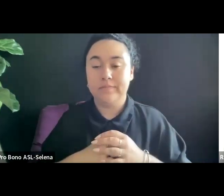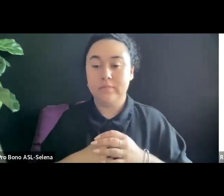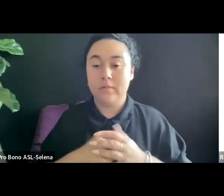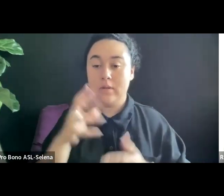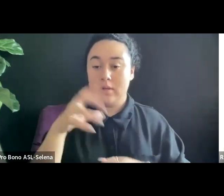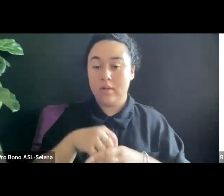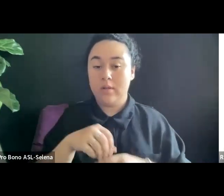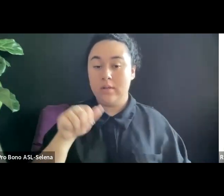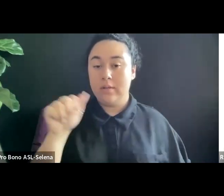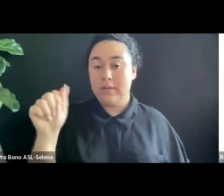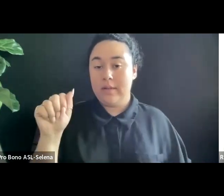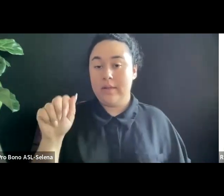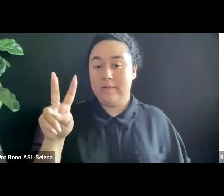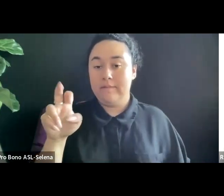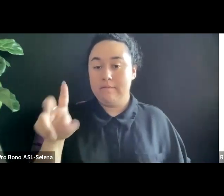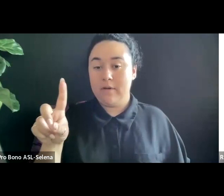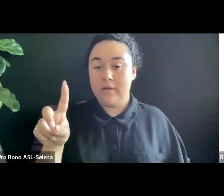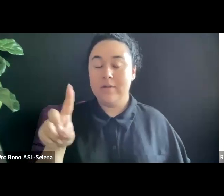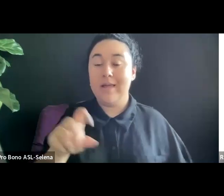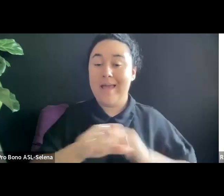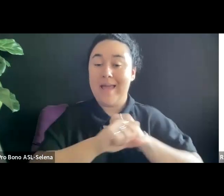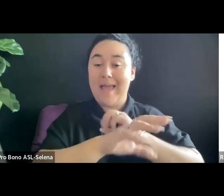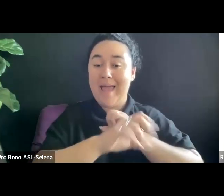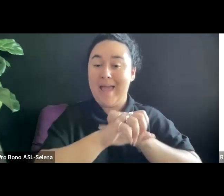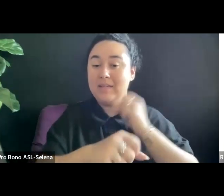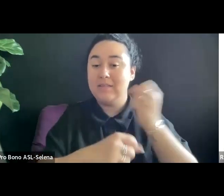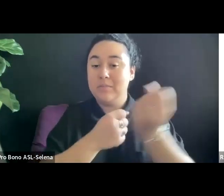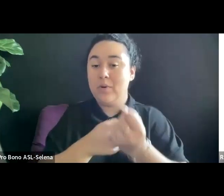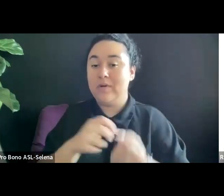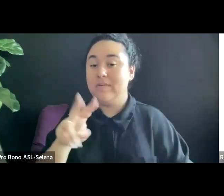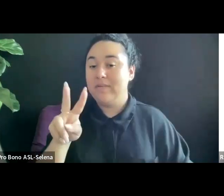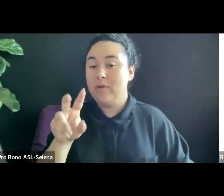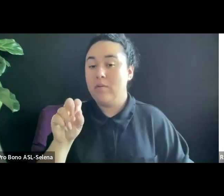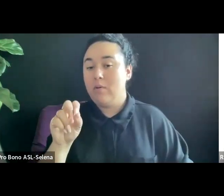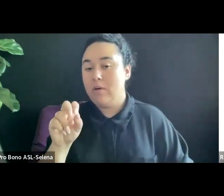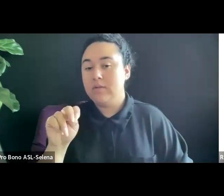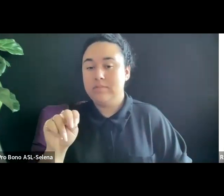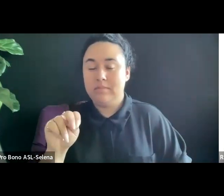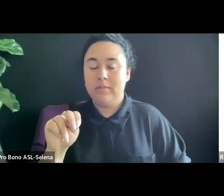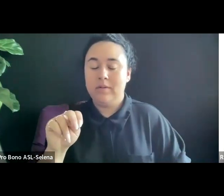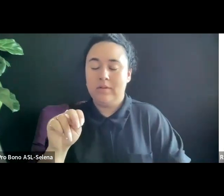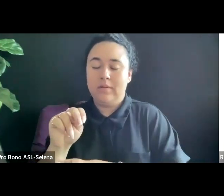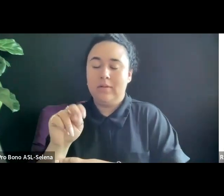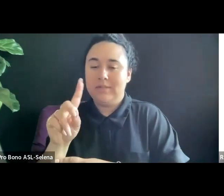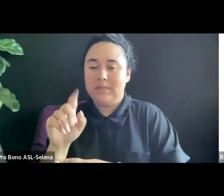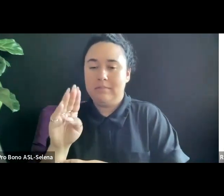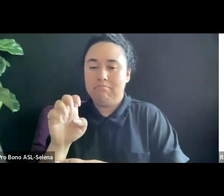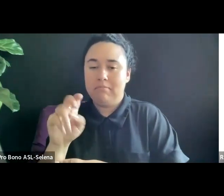DEMAND LIKE YOUTUBE AND DESCRIPTION BASED LIKE THE PLAYERS YOU ALL KNOW ABOUT.